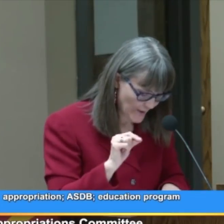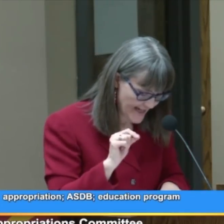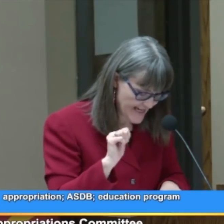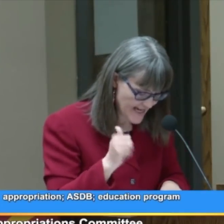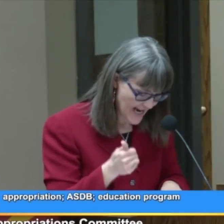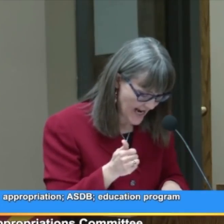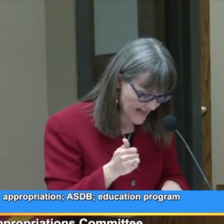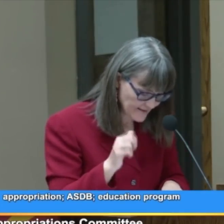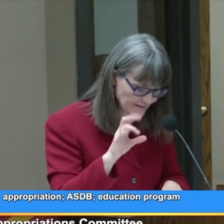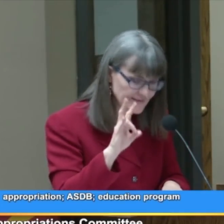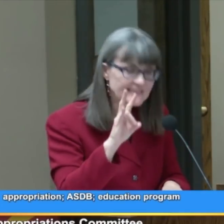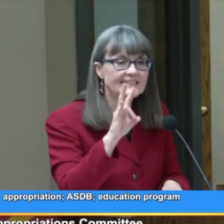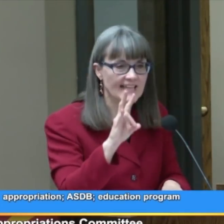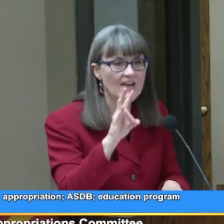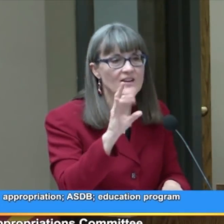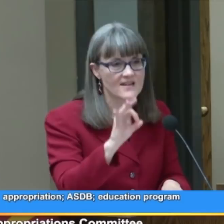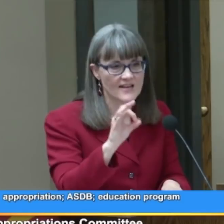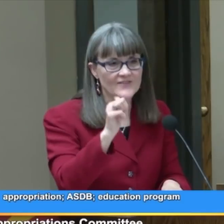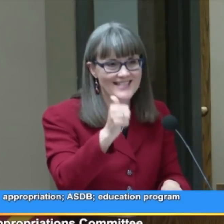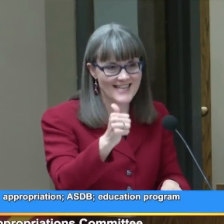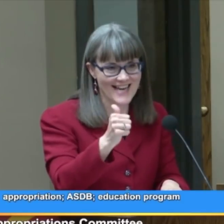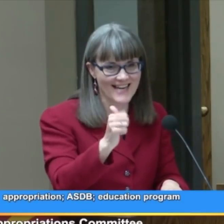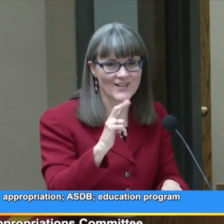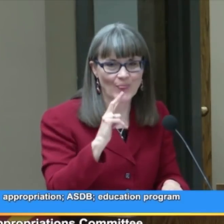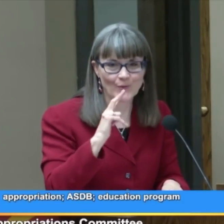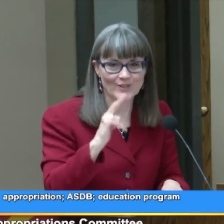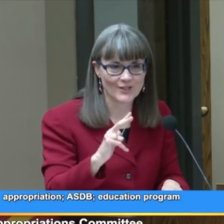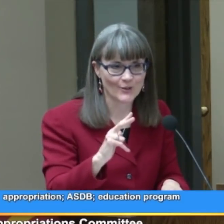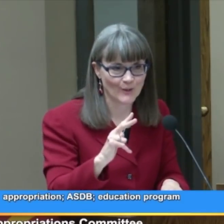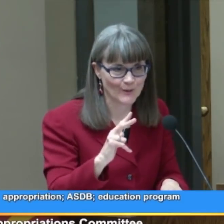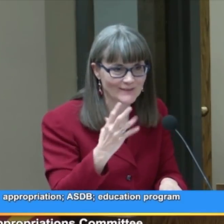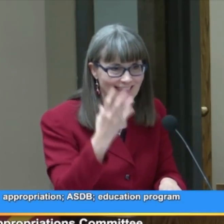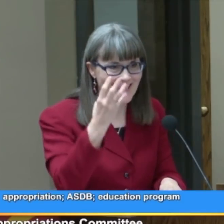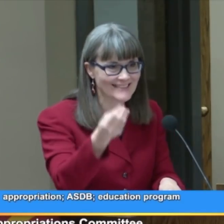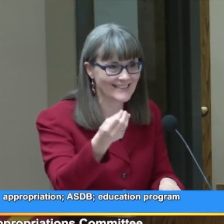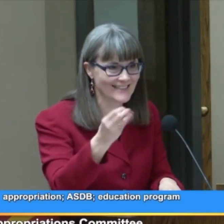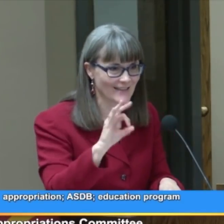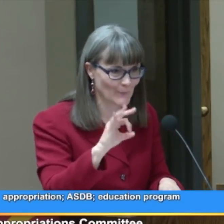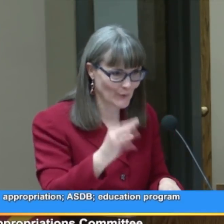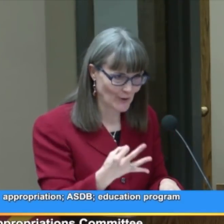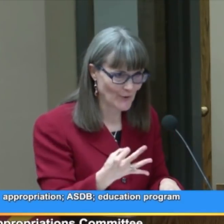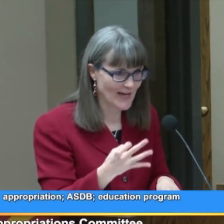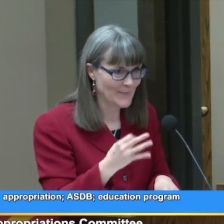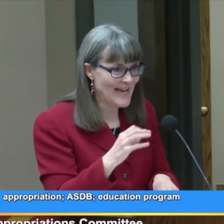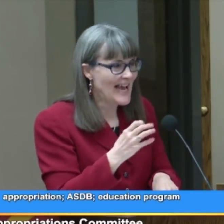In 2010, 7 of the 10 three-year-olds exited the program